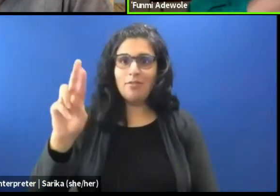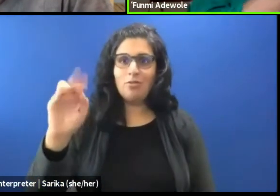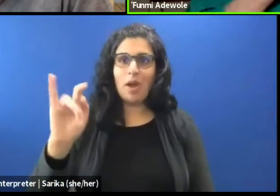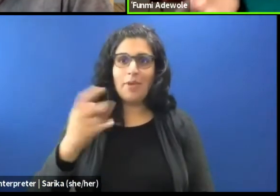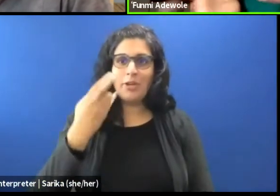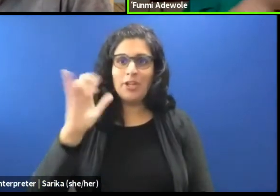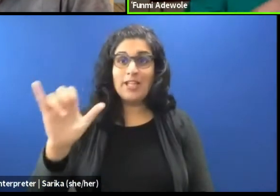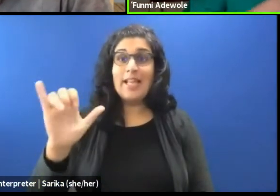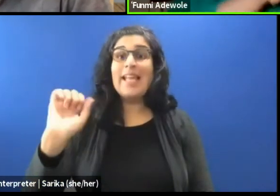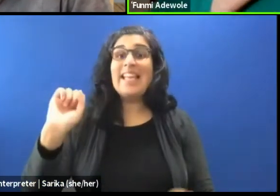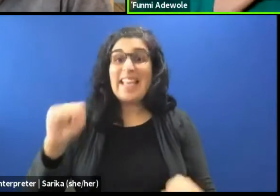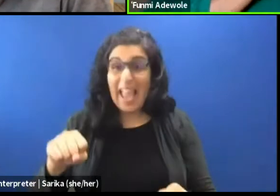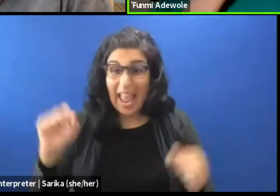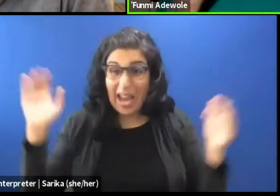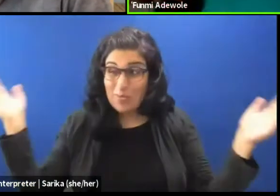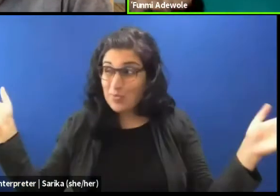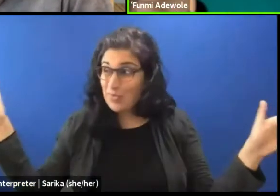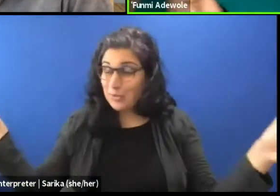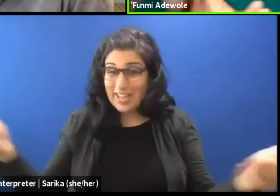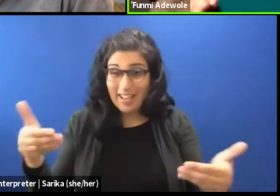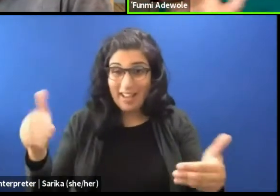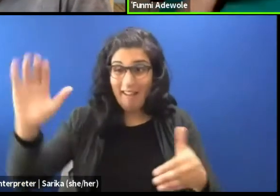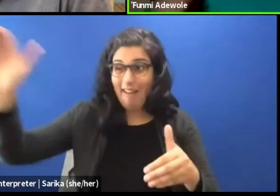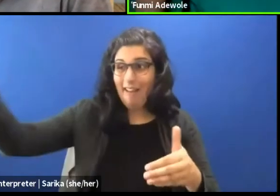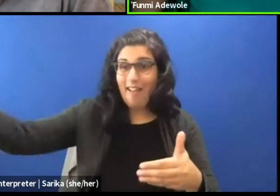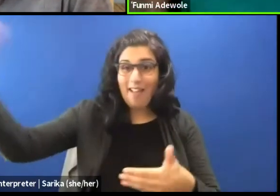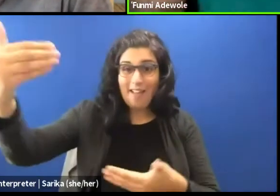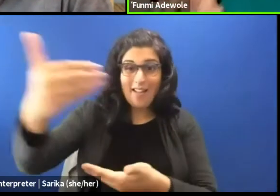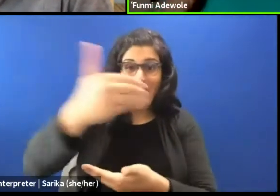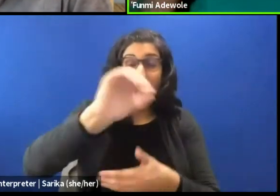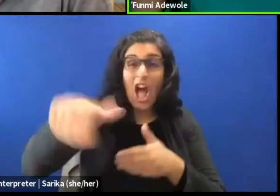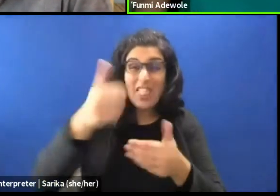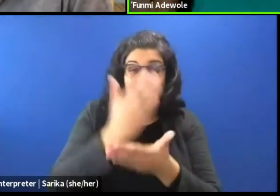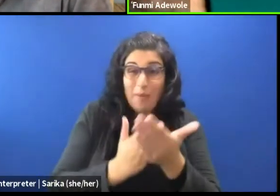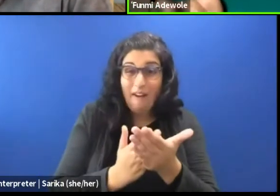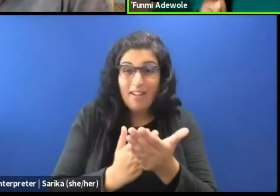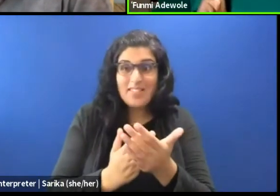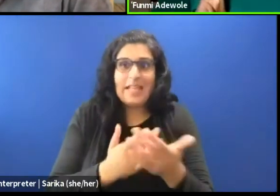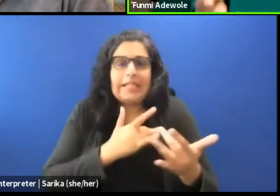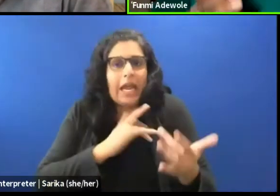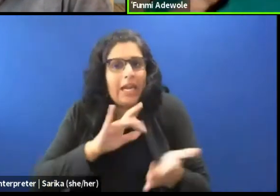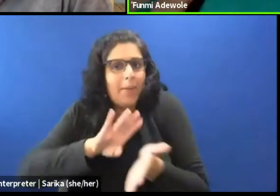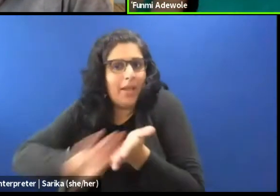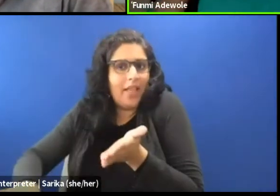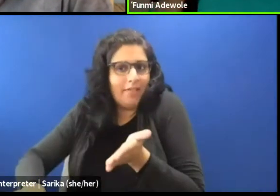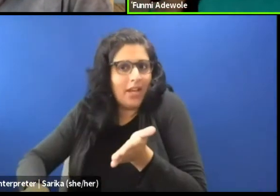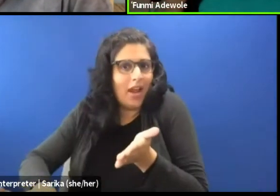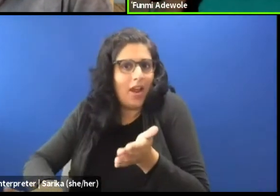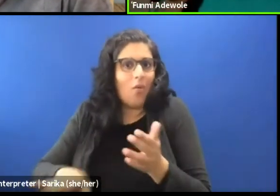these other aspects are often left out when we are talking about community dance